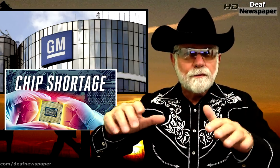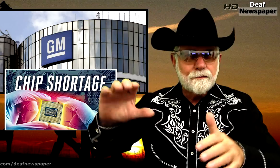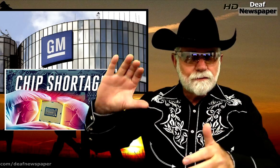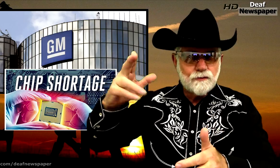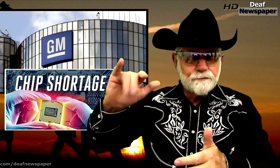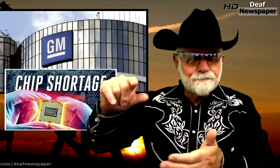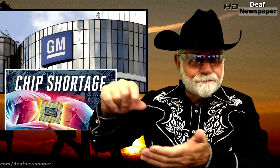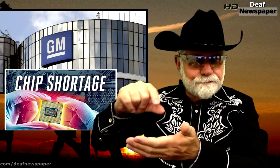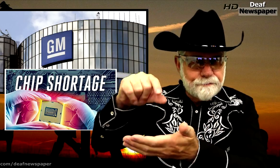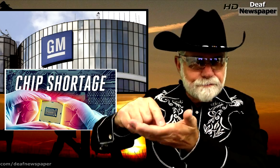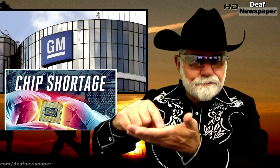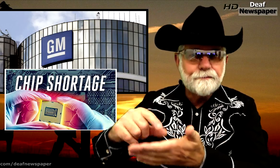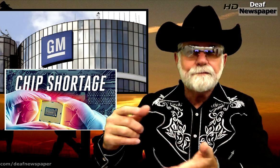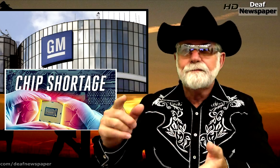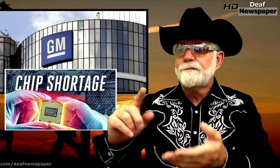or your gauges If no chip it would use manual gauges. (I don’t like manual, I like automatic with chip).